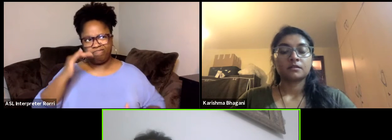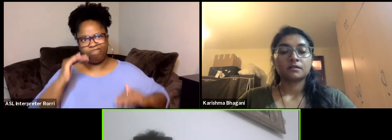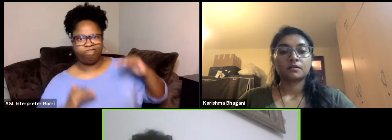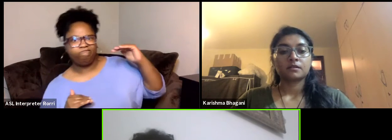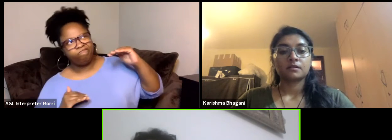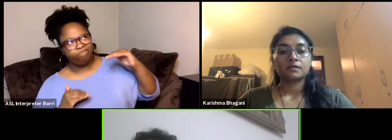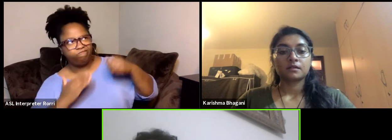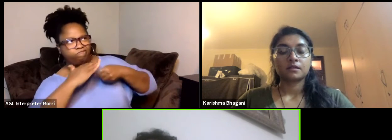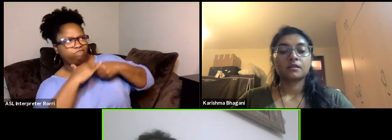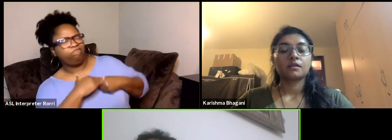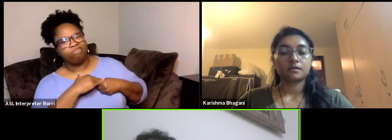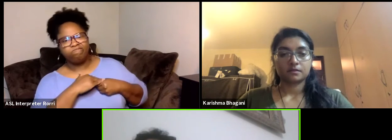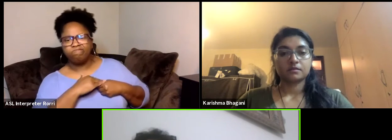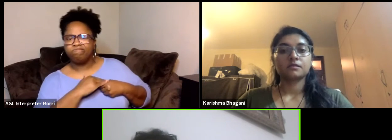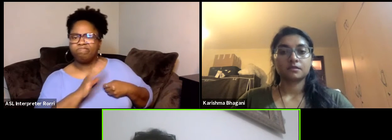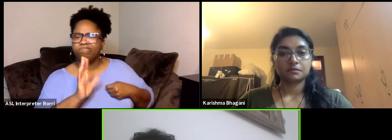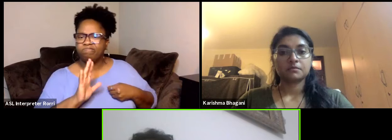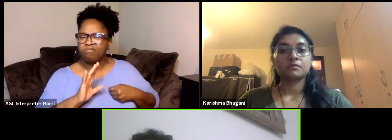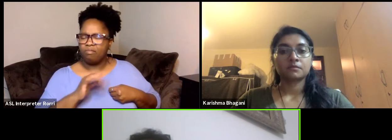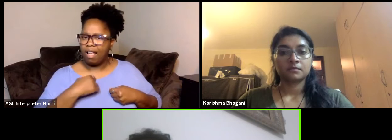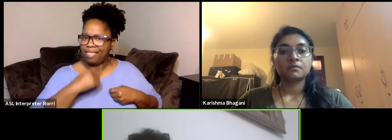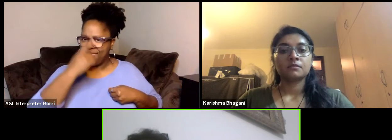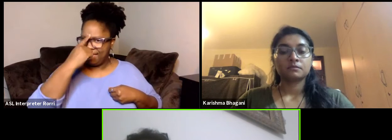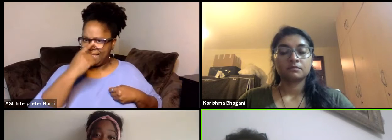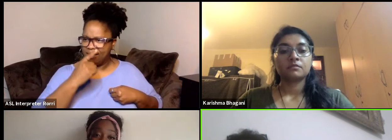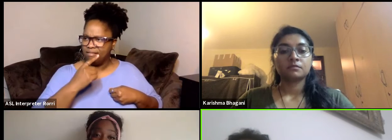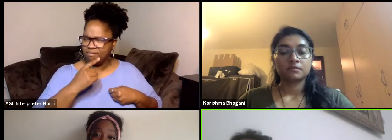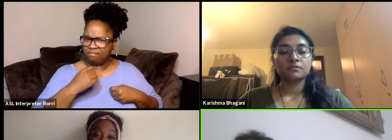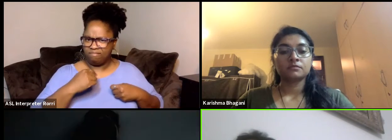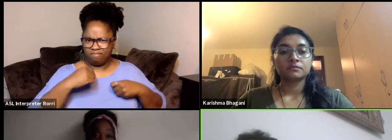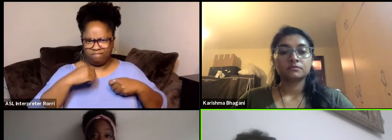this even within our own minds. We have this complex it's important